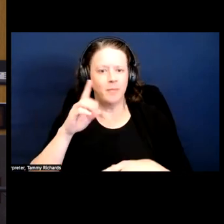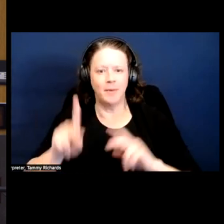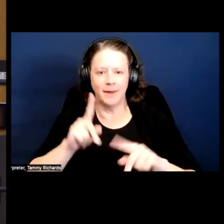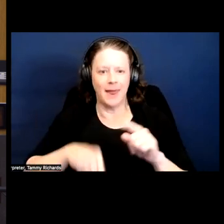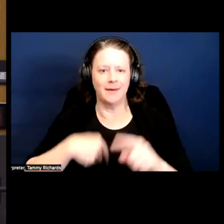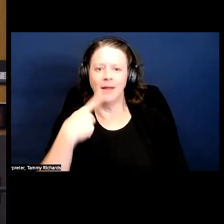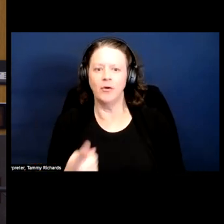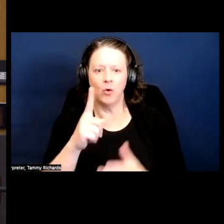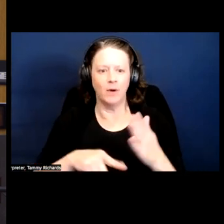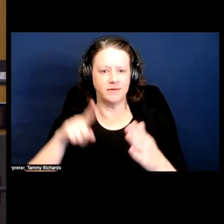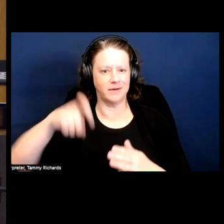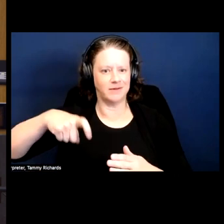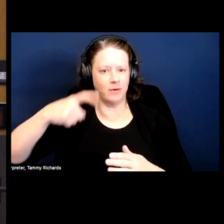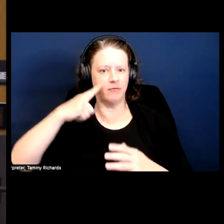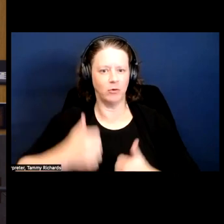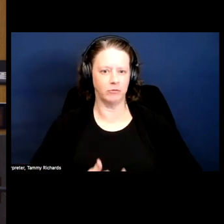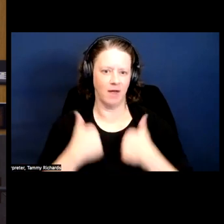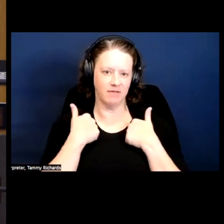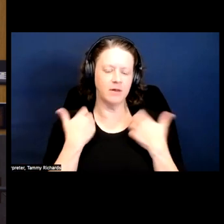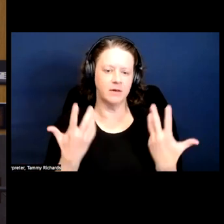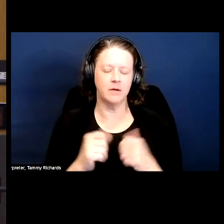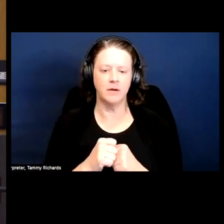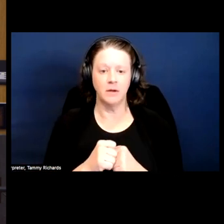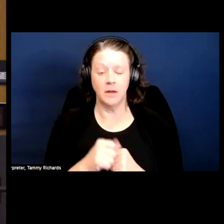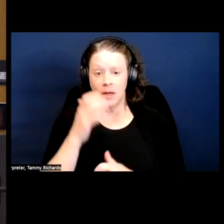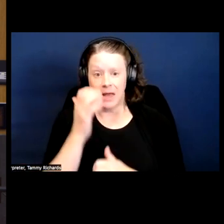Yeah, I just -- I don't think anybody can.